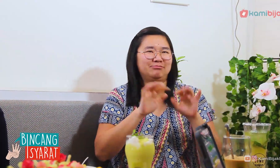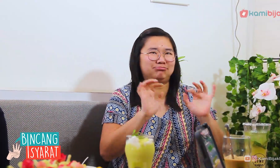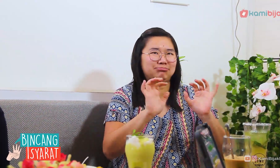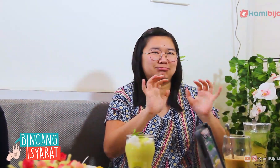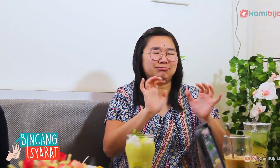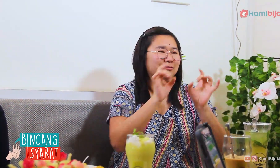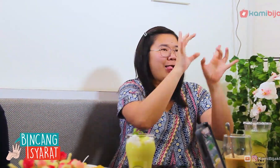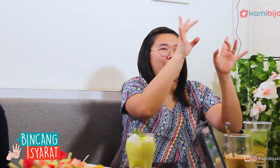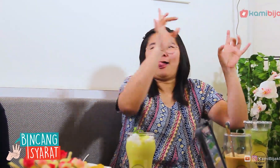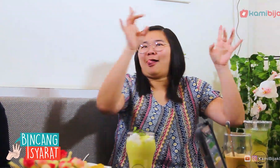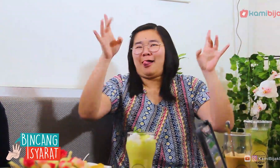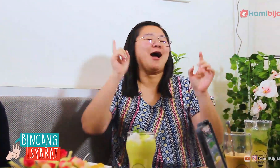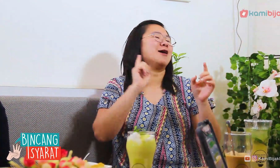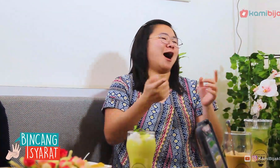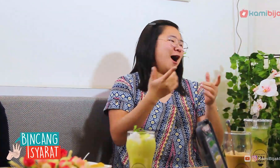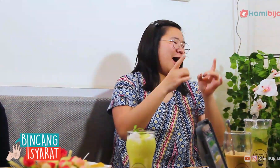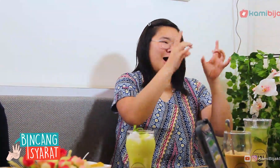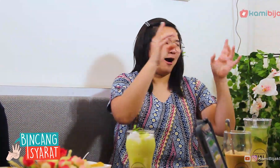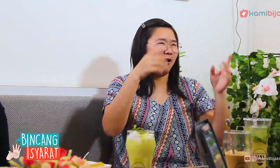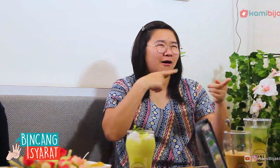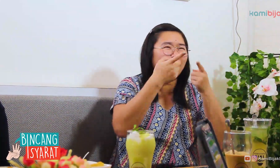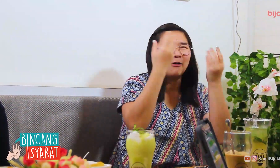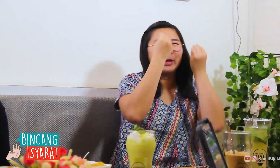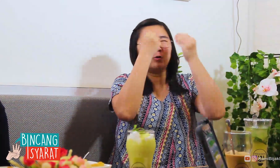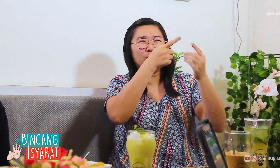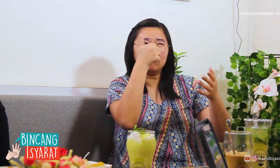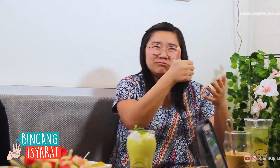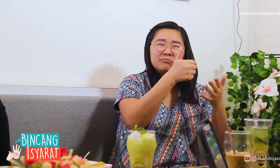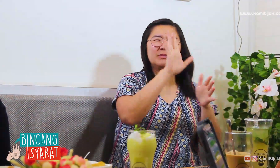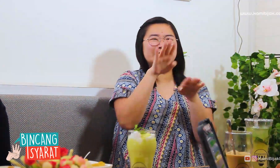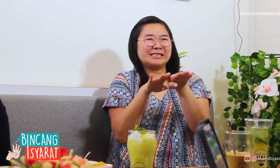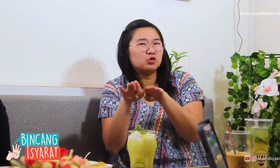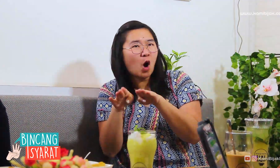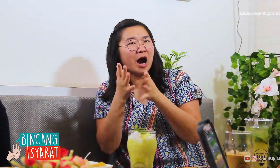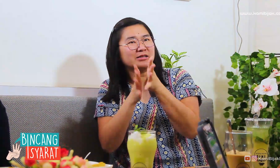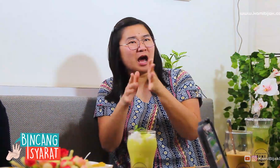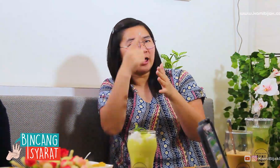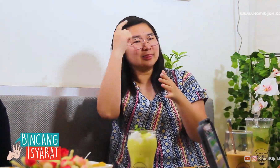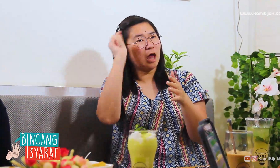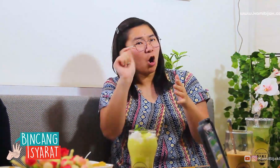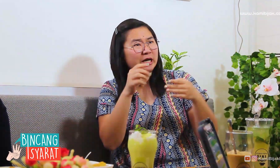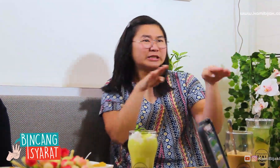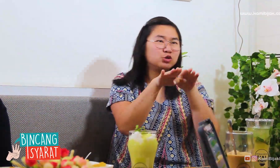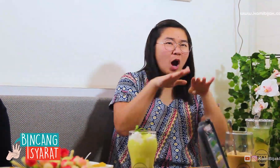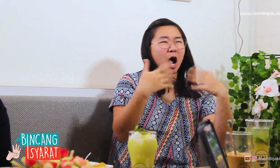There are many and long theories. It's confused, does it match the sign languages with the theory?